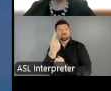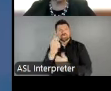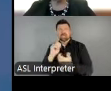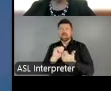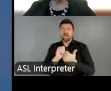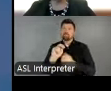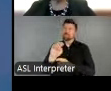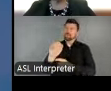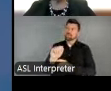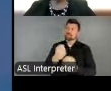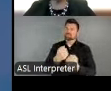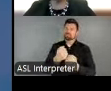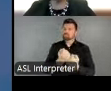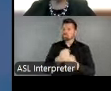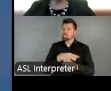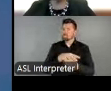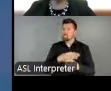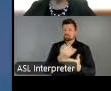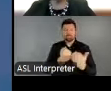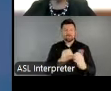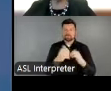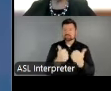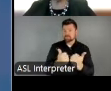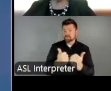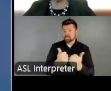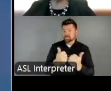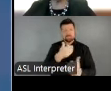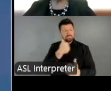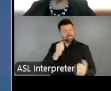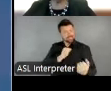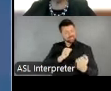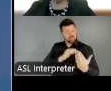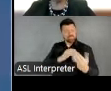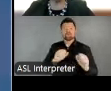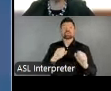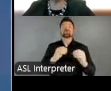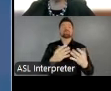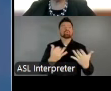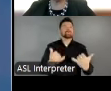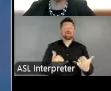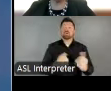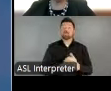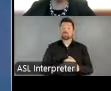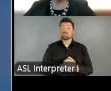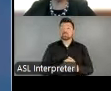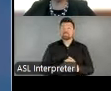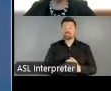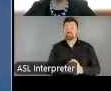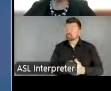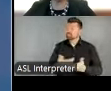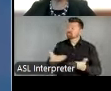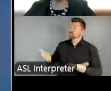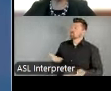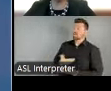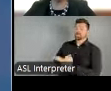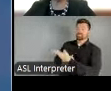their best. To share more about this work, please join me in welcoming the NEA's Director of State,